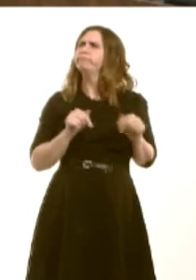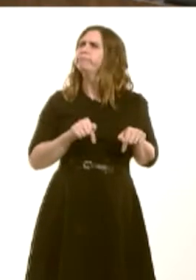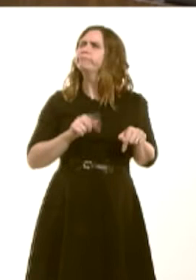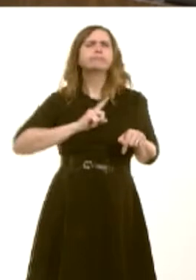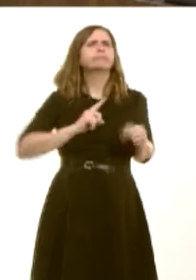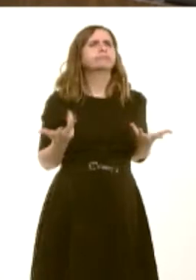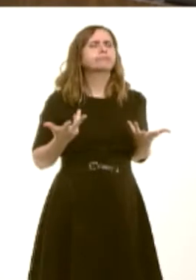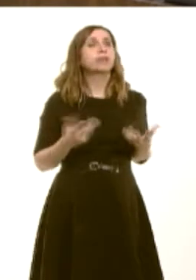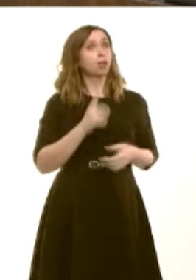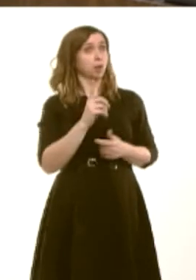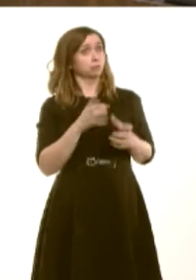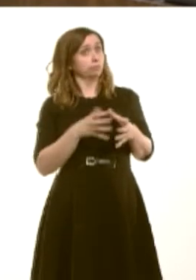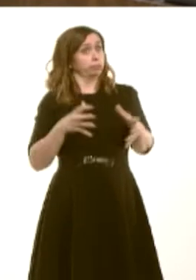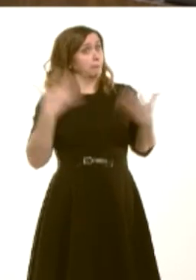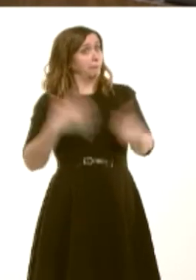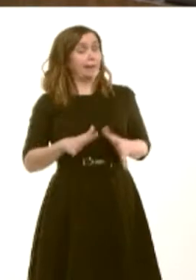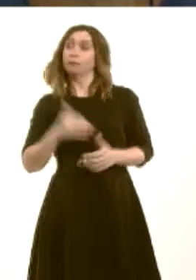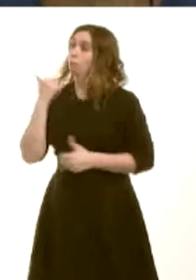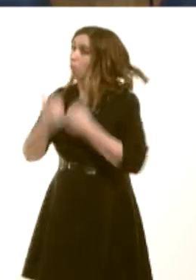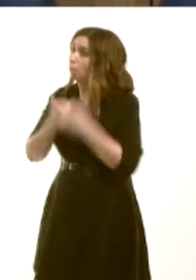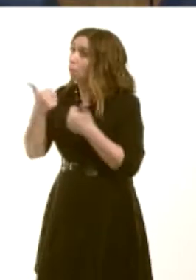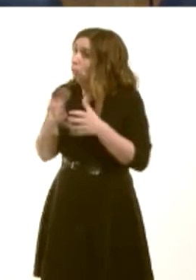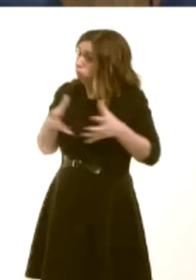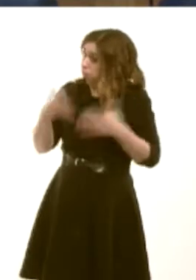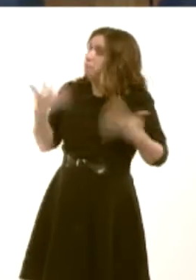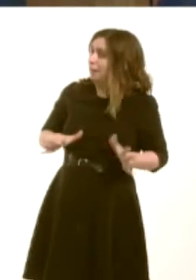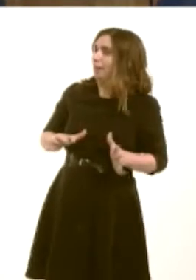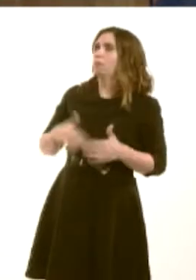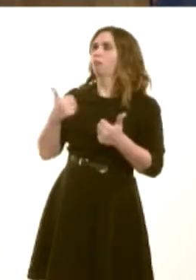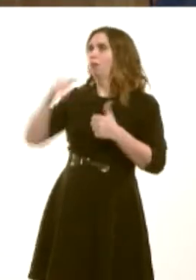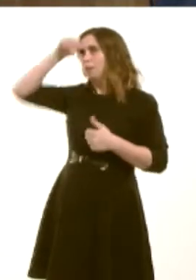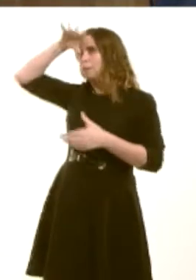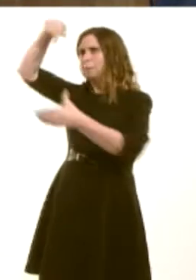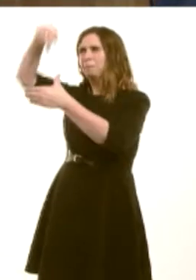welcome the fact there has been an increase. It's right to say that Big Pit has had a particularly